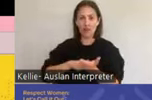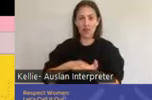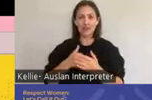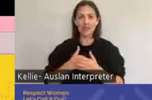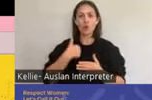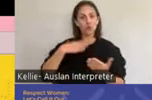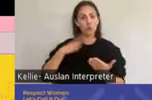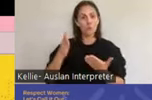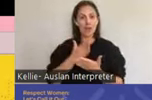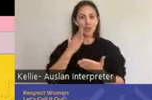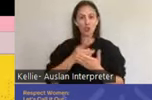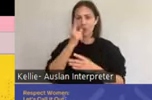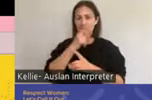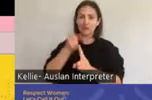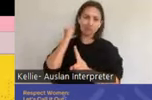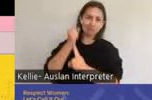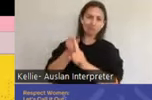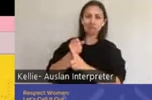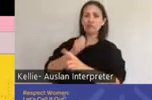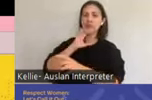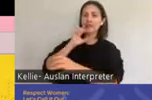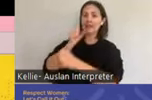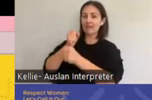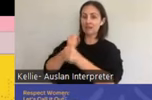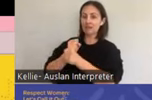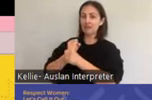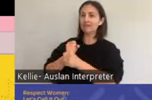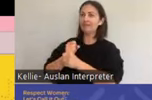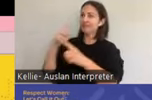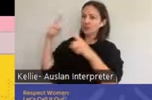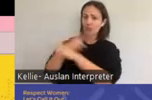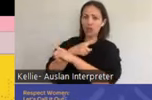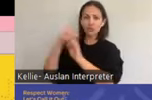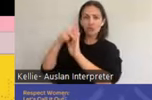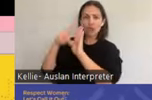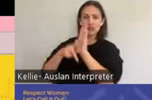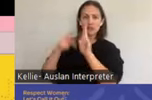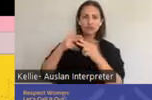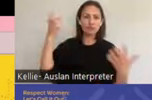change to improve women's lives based on a deep understanding of women's experiences and stories.